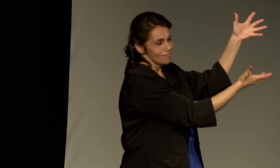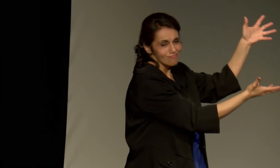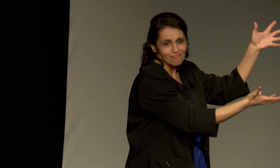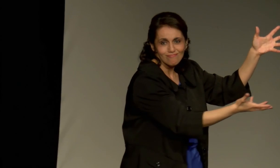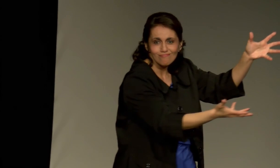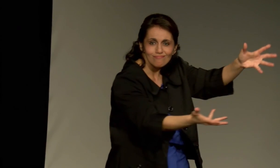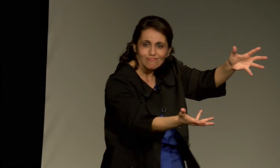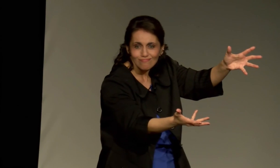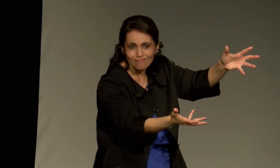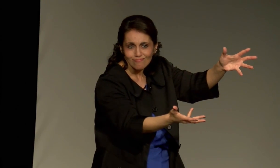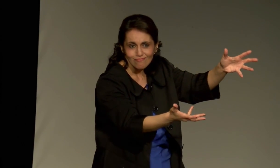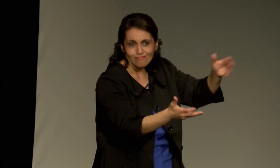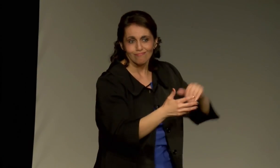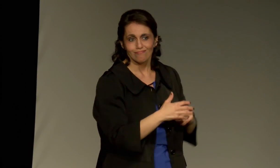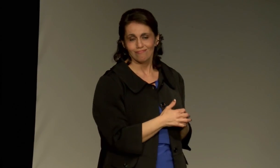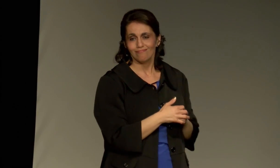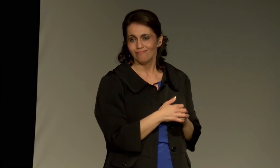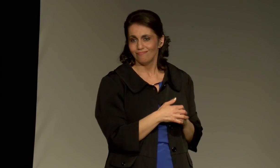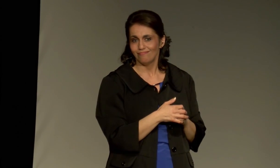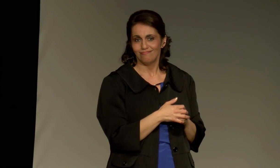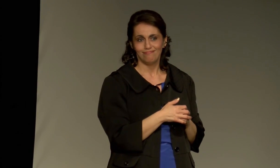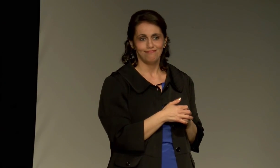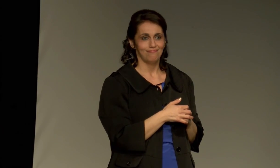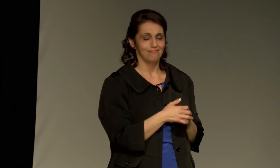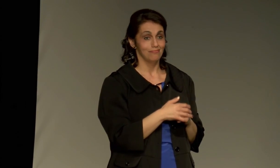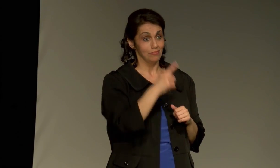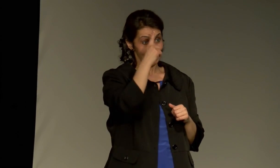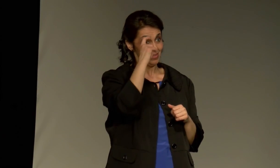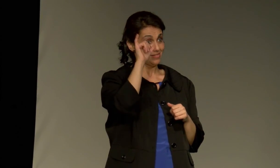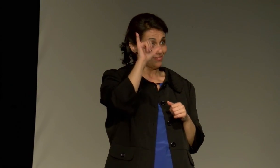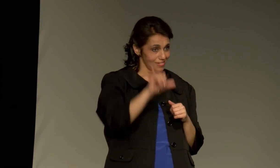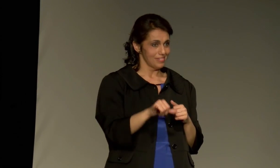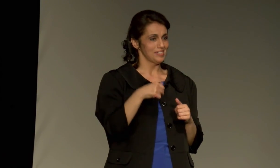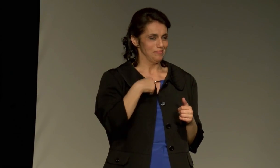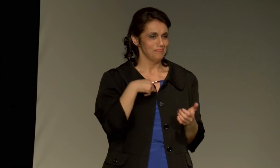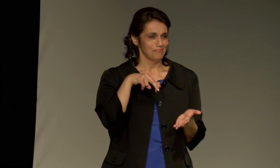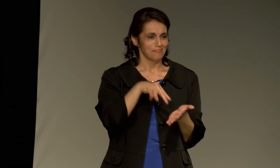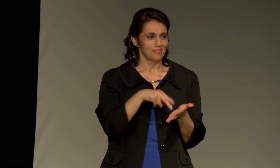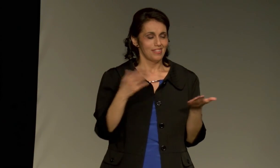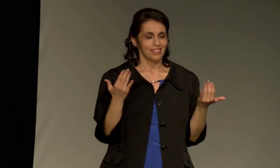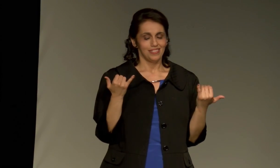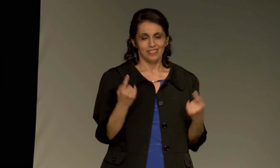to experience a little bit of what you've experienced, I'm here.